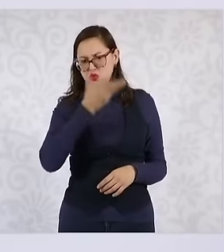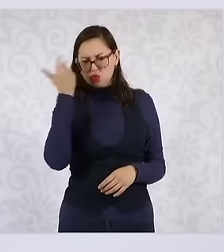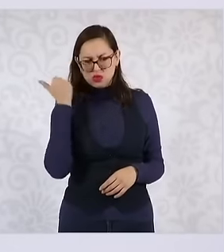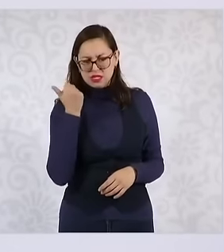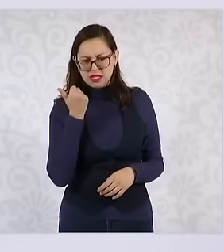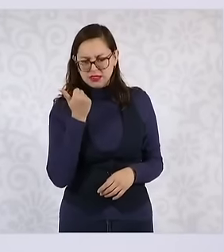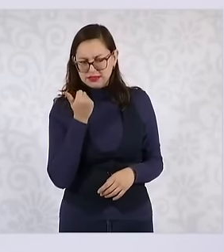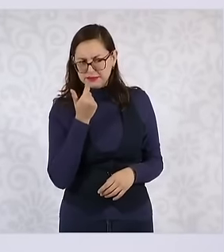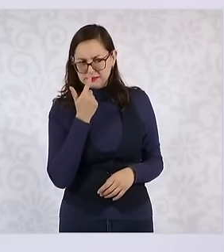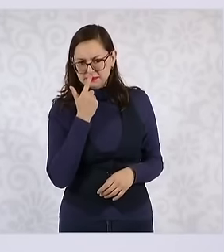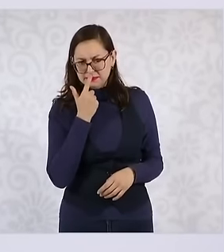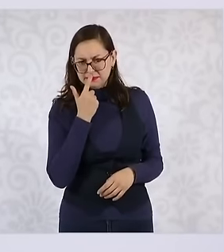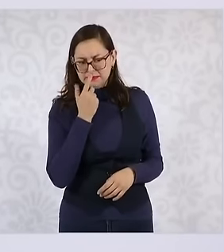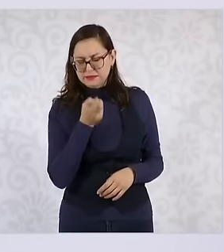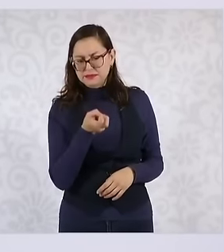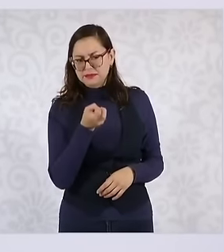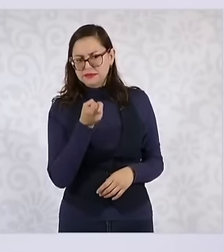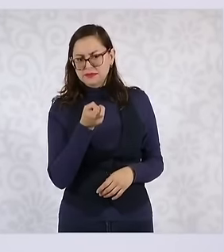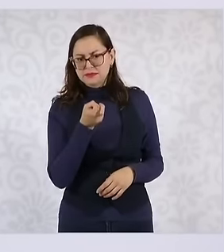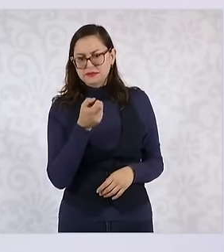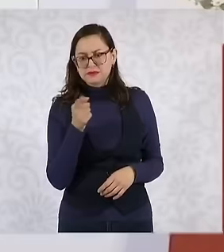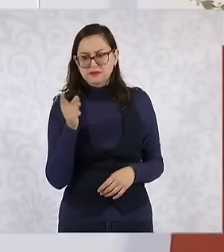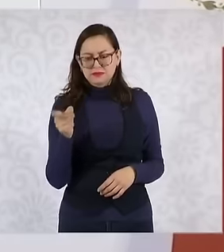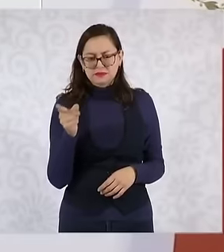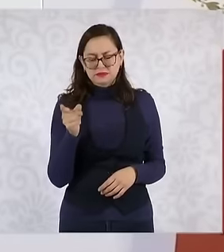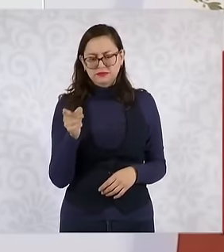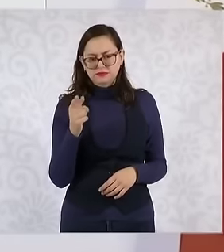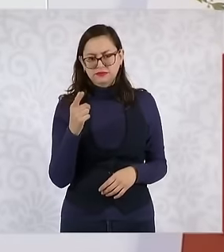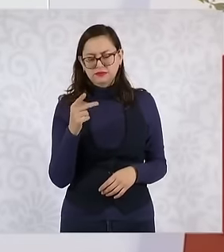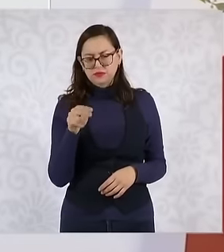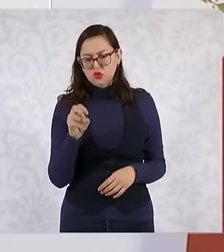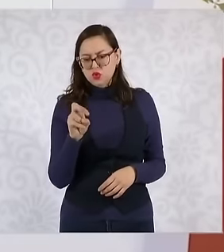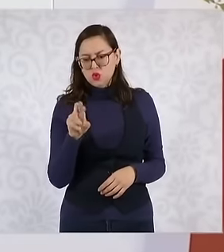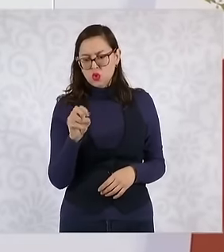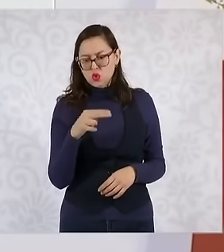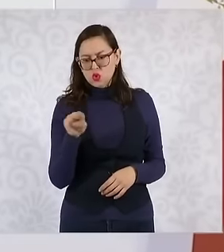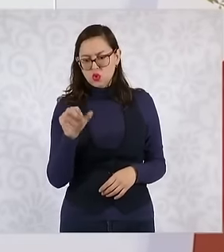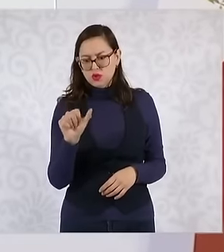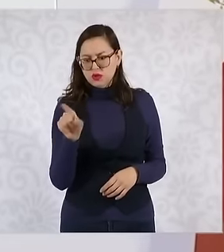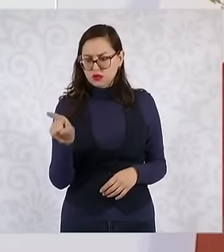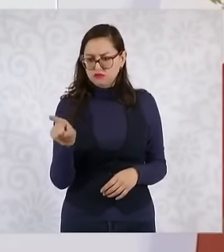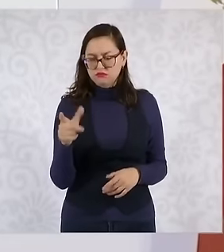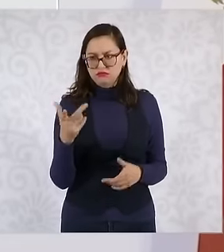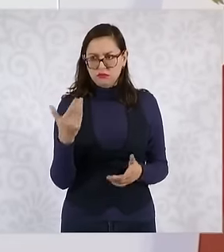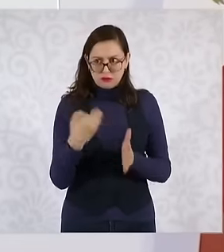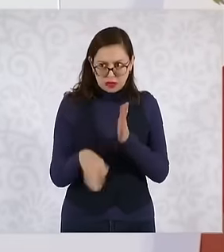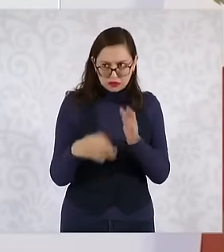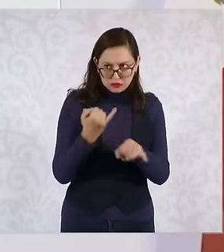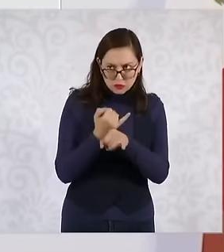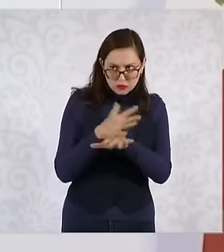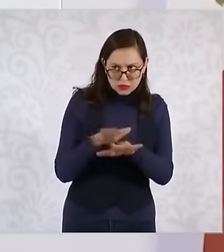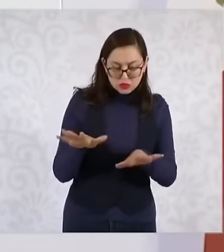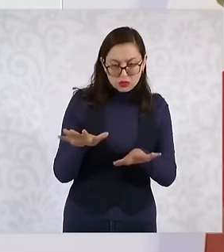was referring to. Fernández Noroña from Well, that all the information be provided that